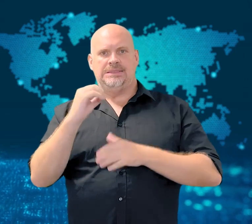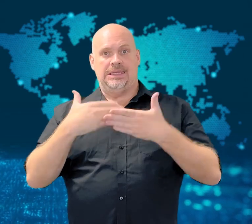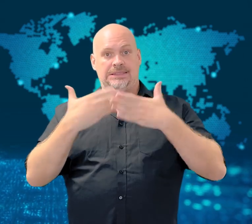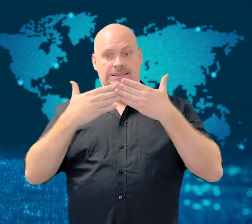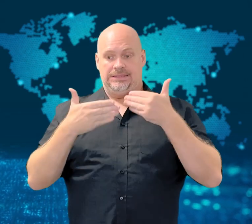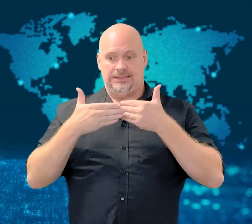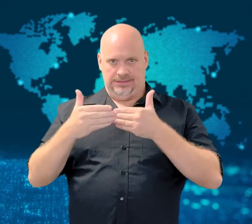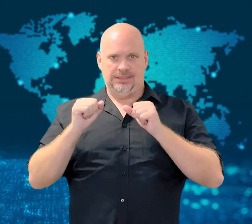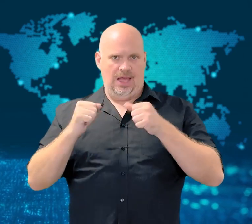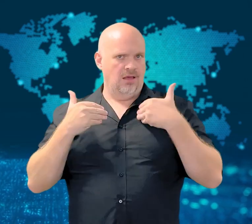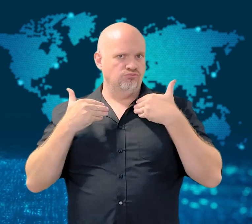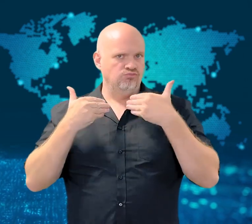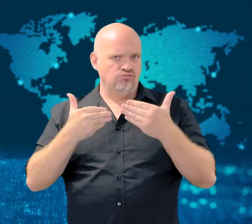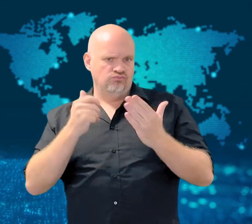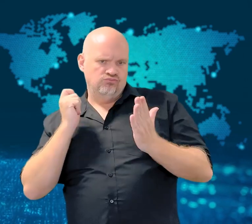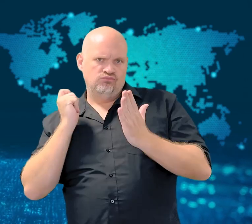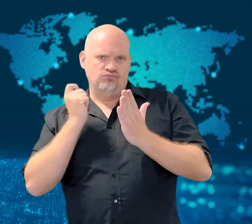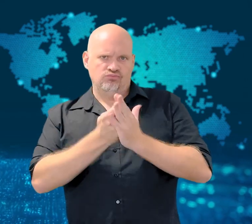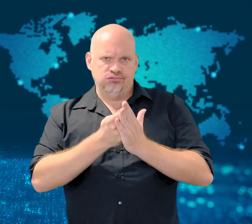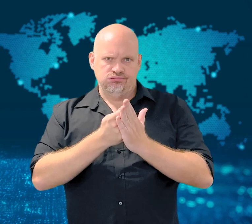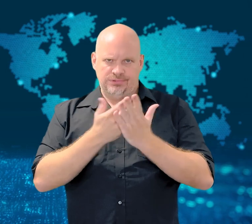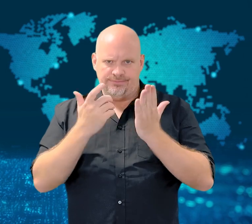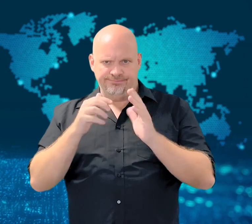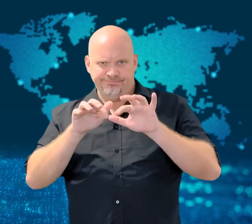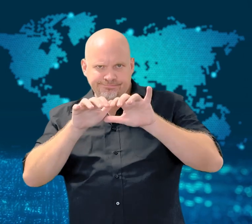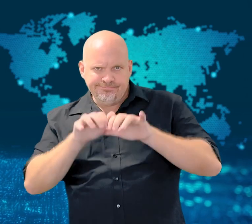to file compensation claims.